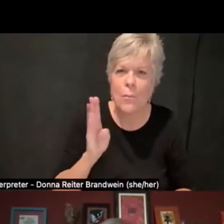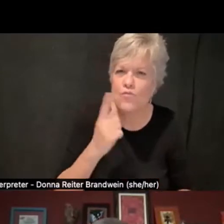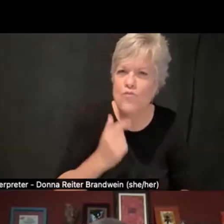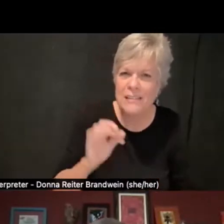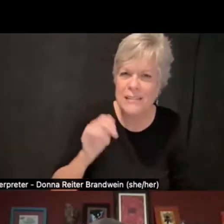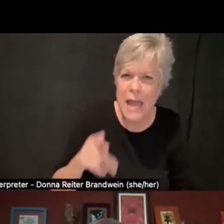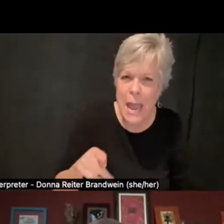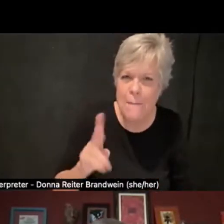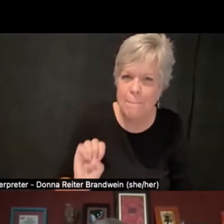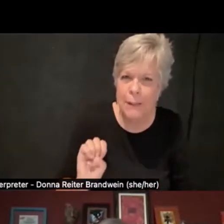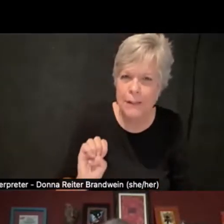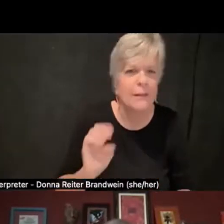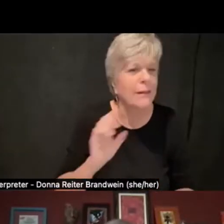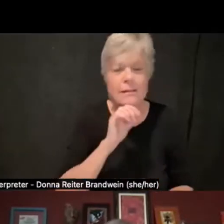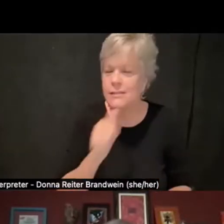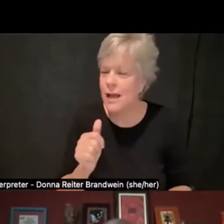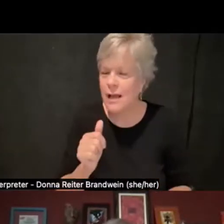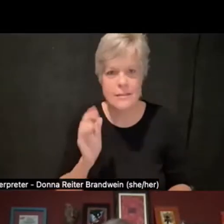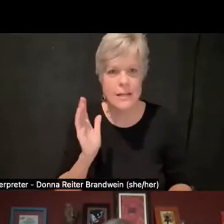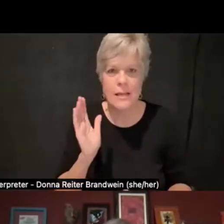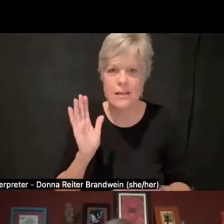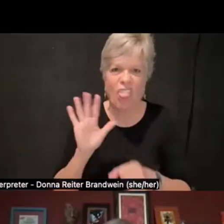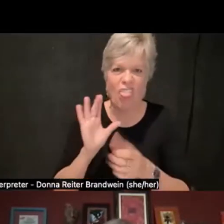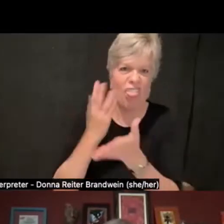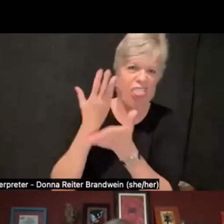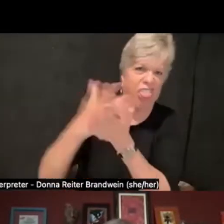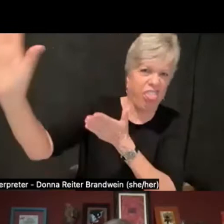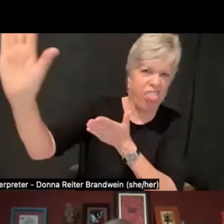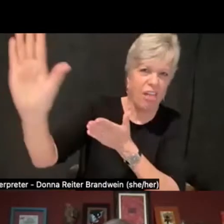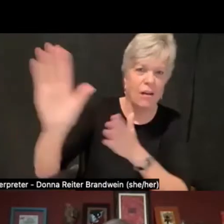that can get all of the programming